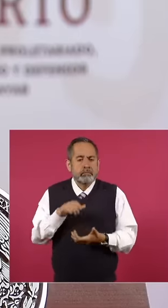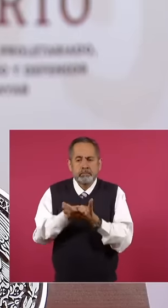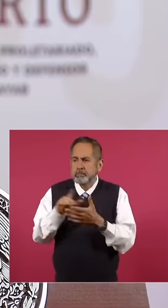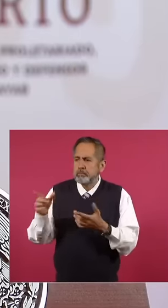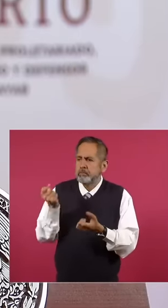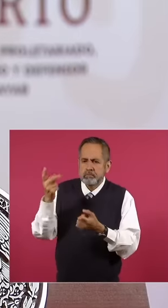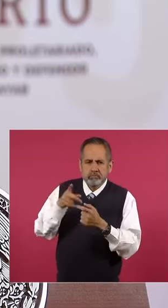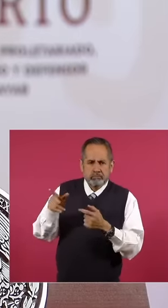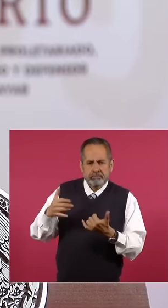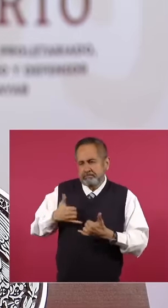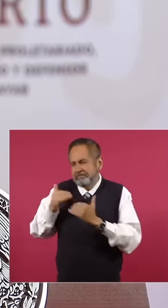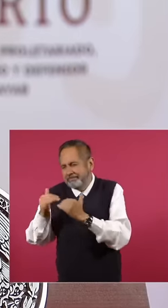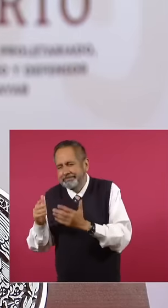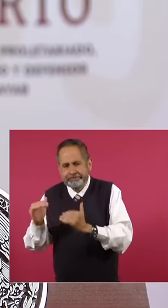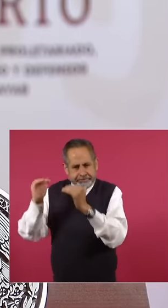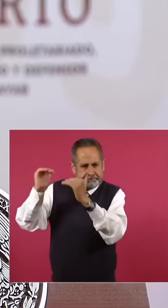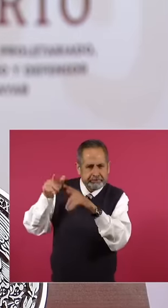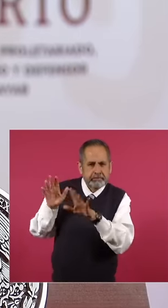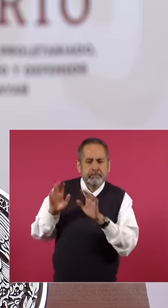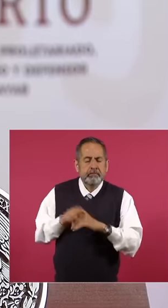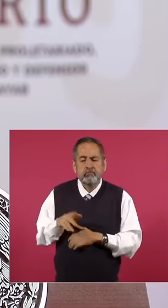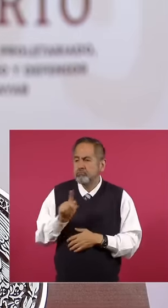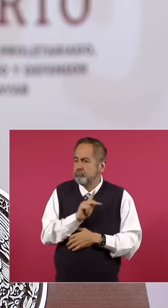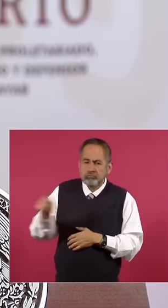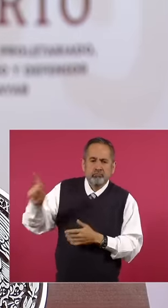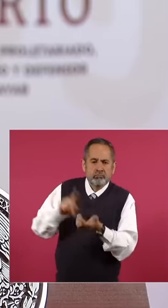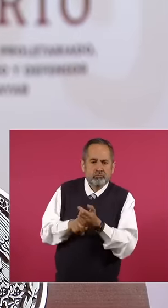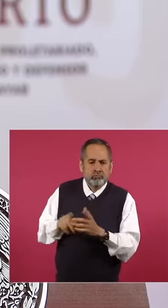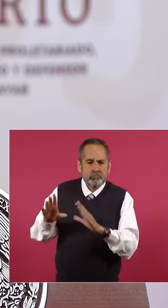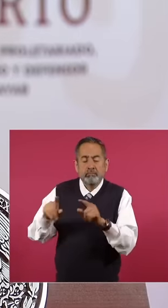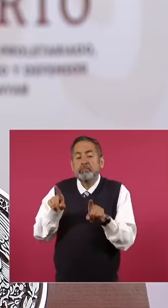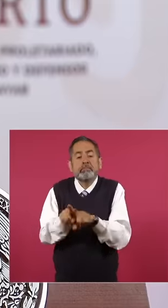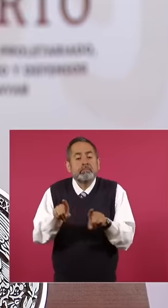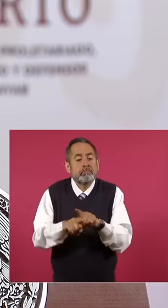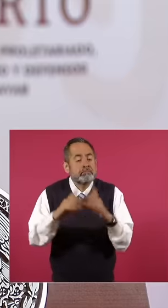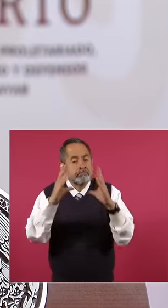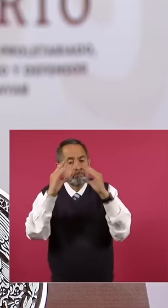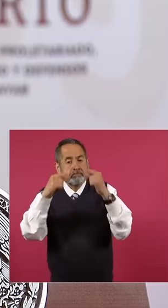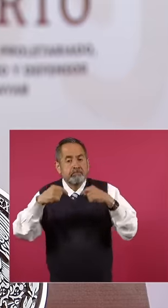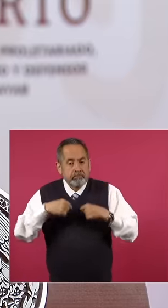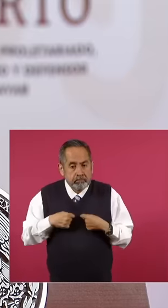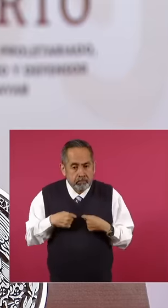they are not that young. But well, they have all been trained and I myself, in a highly political and